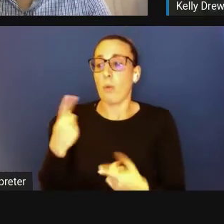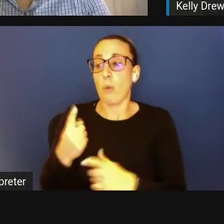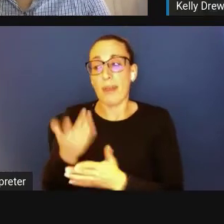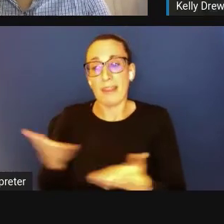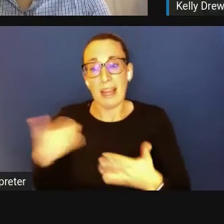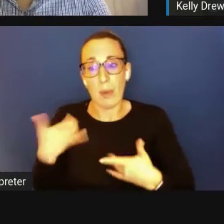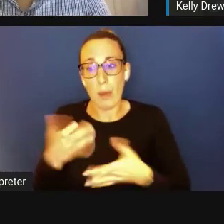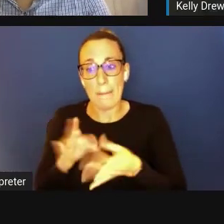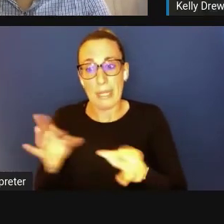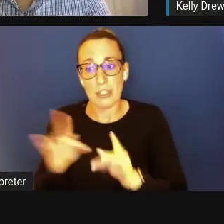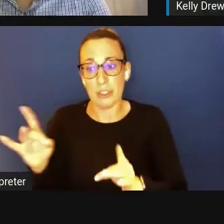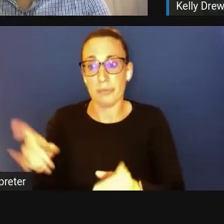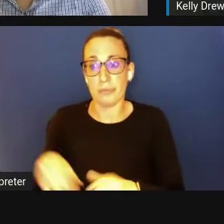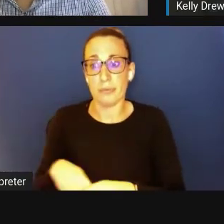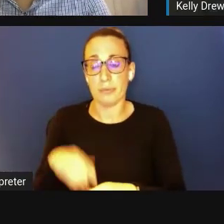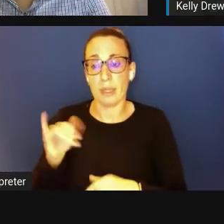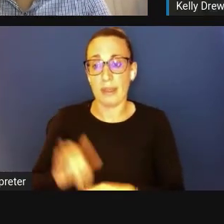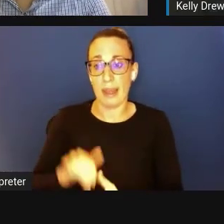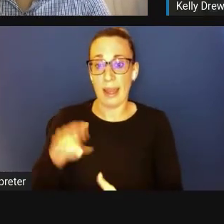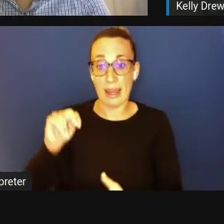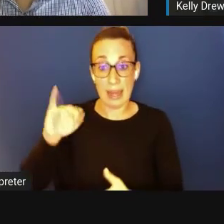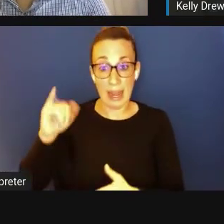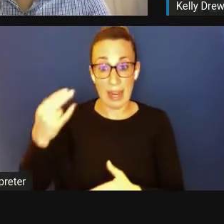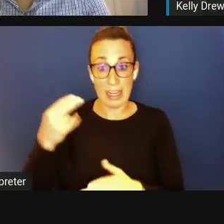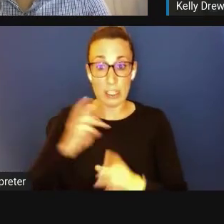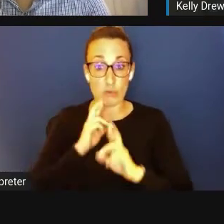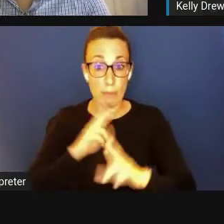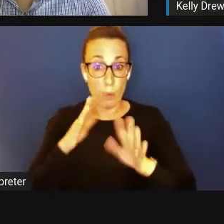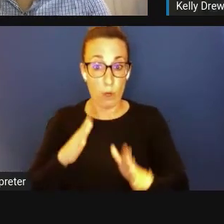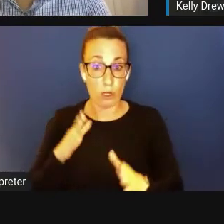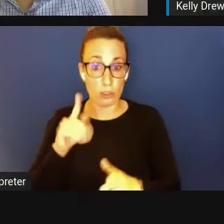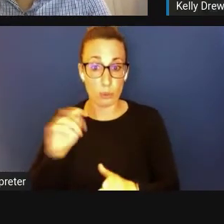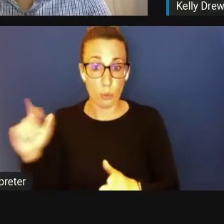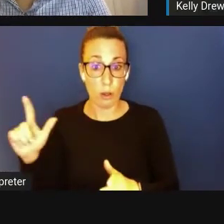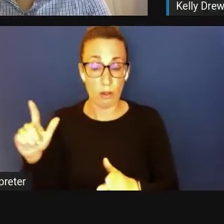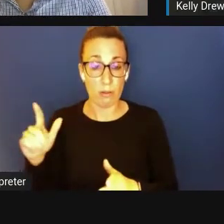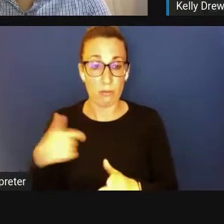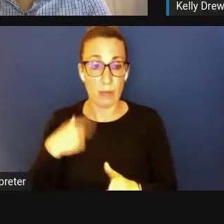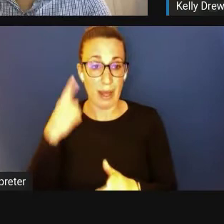is the NIH RePORTER tool. I think that's an extremely valuable tool.